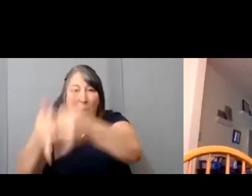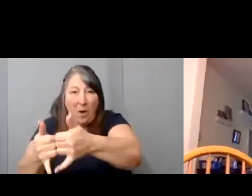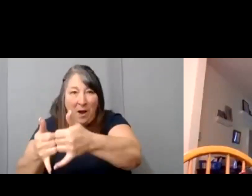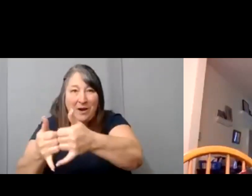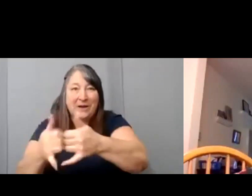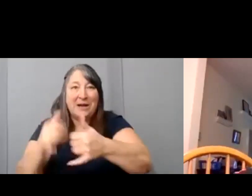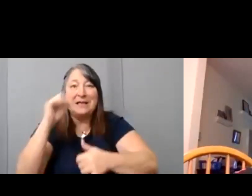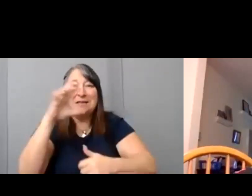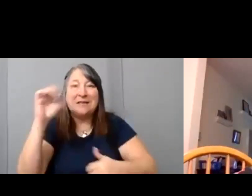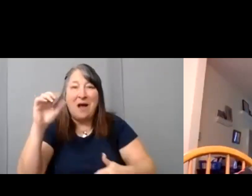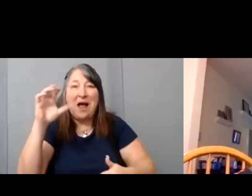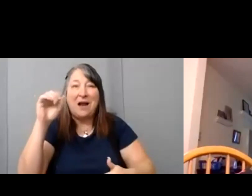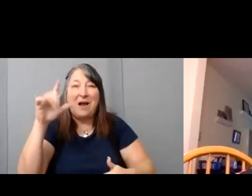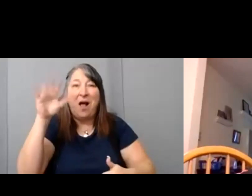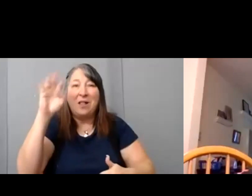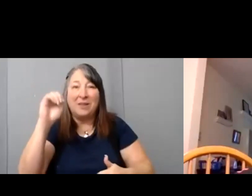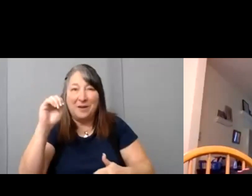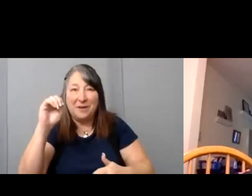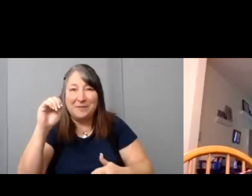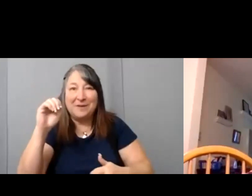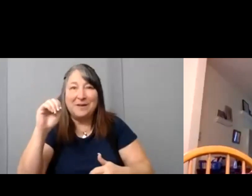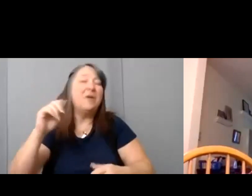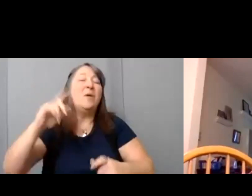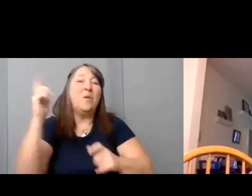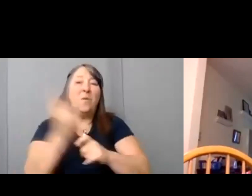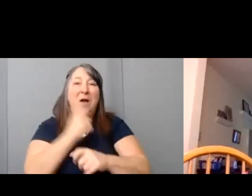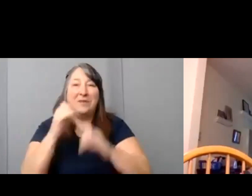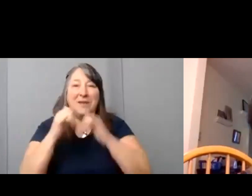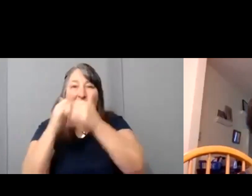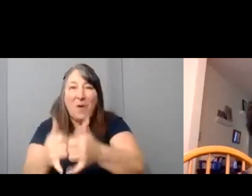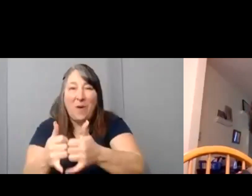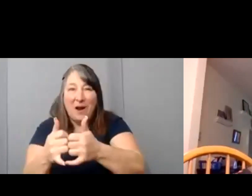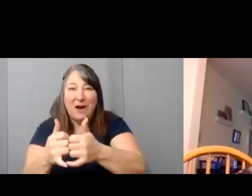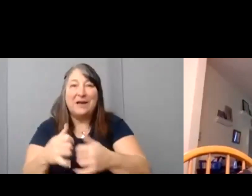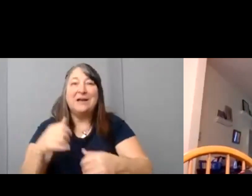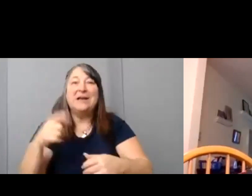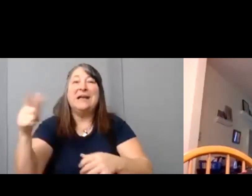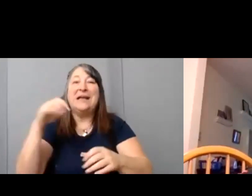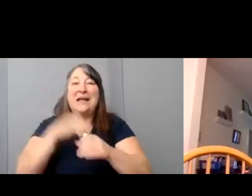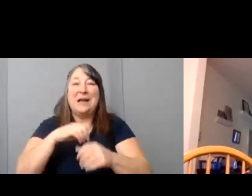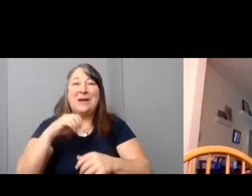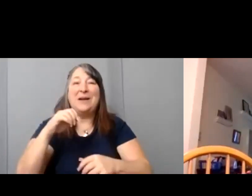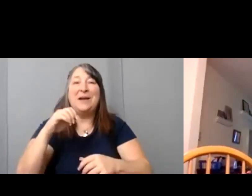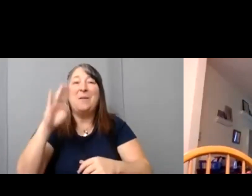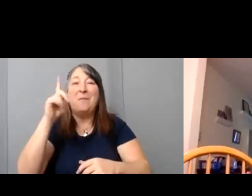He's a filmmaker based in Boulder, Colorado. Scott found his passion for filmmaking